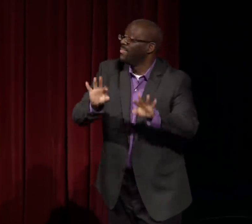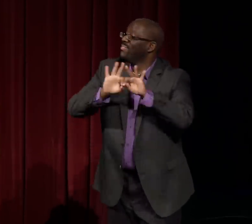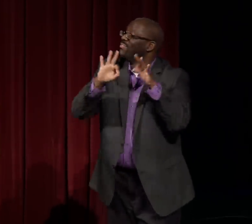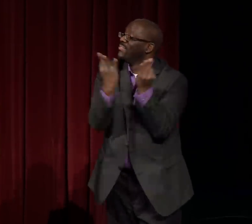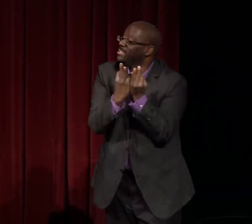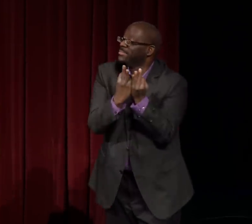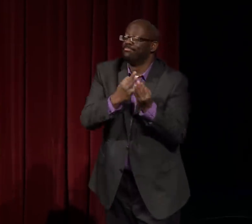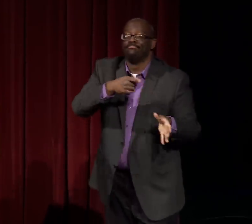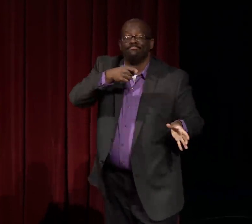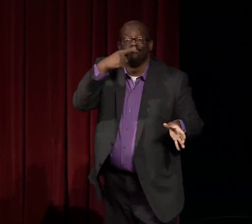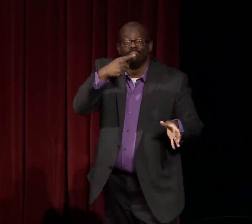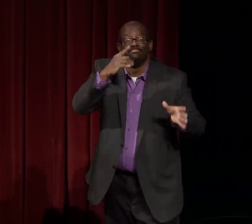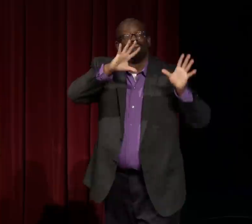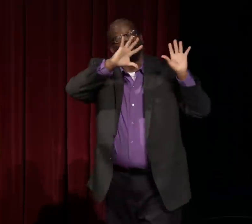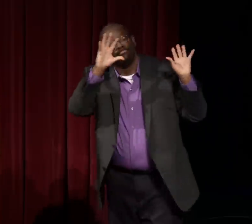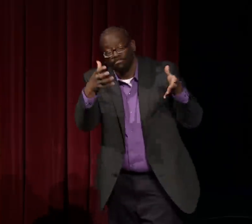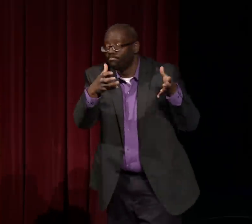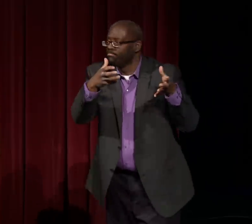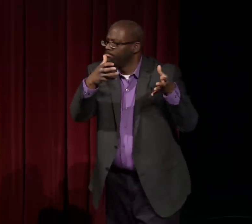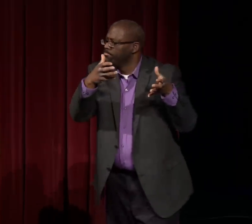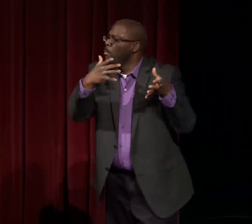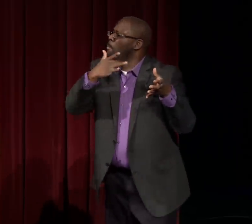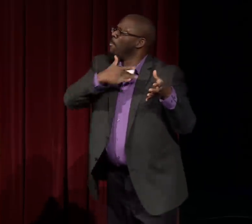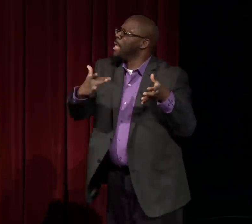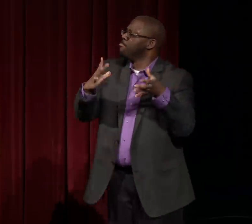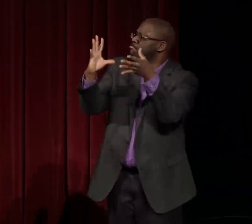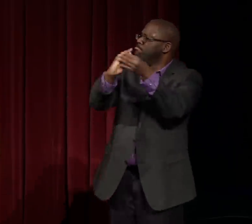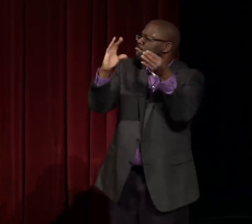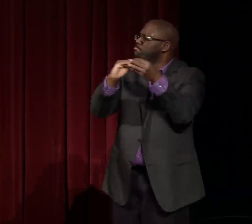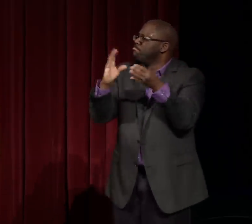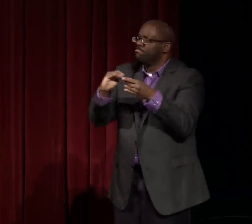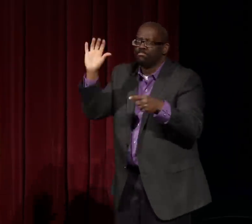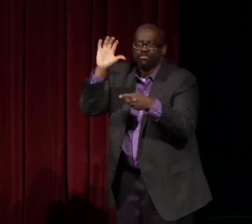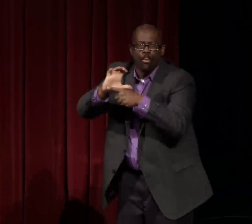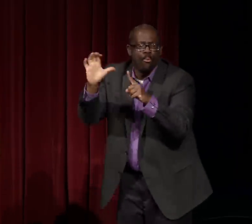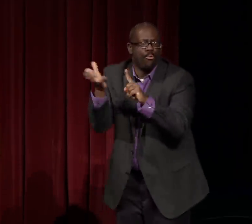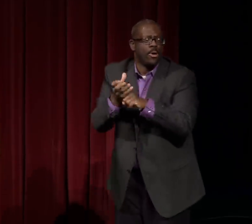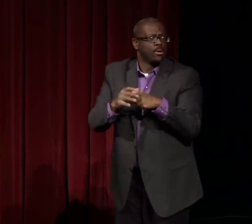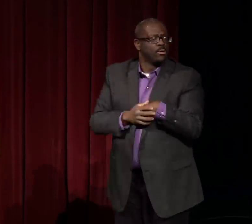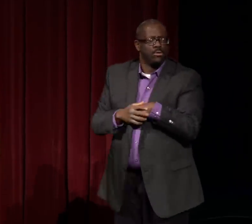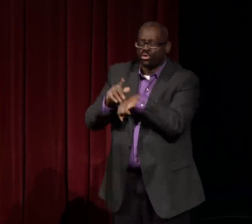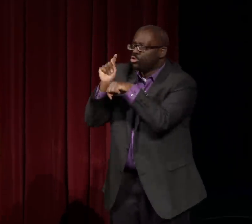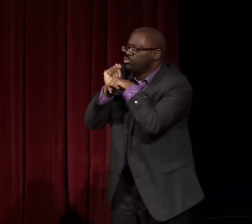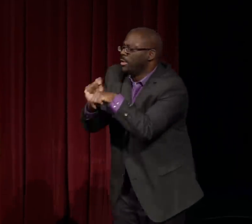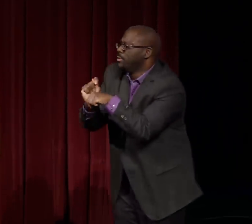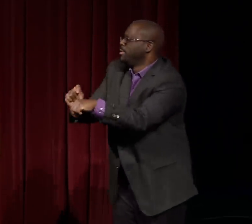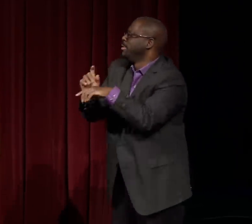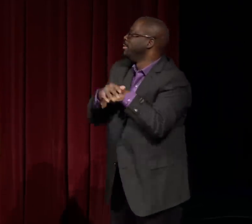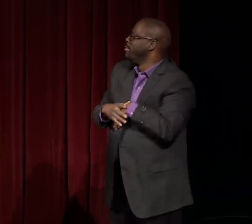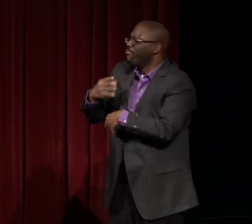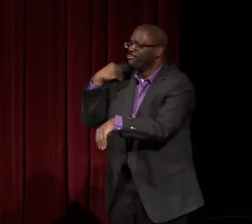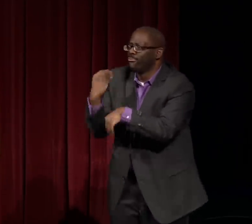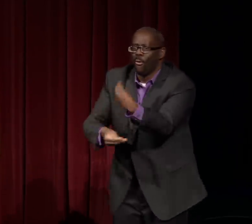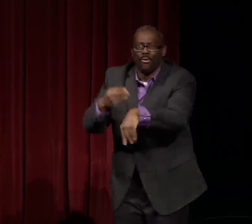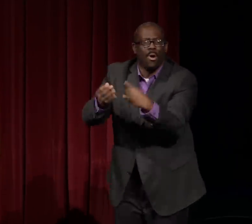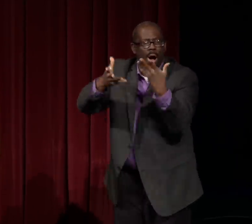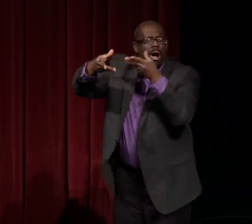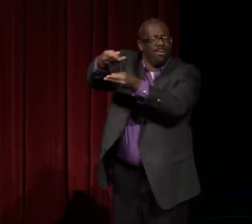Before, things were so bad, they talked about black deaf families, and they talked about tradition